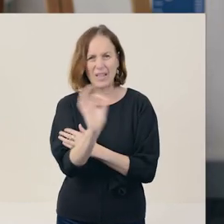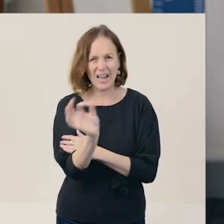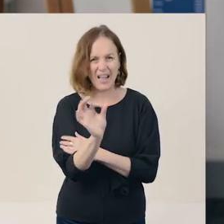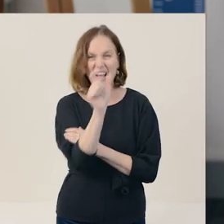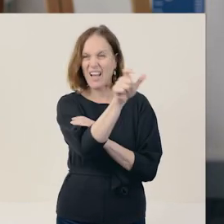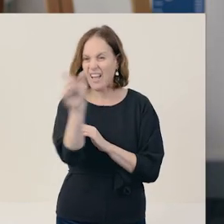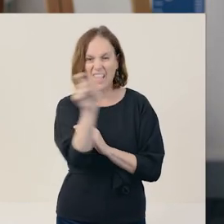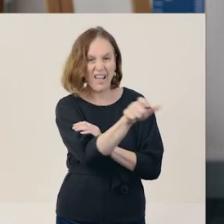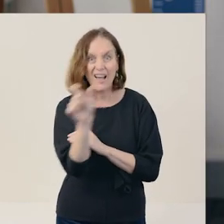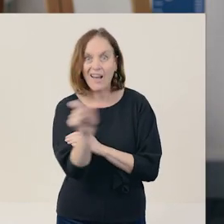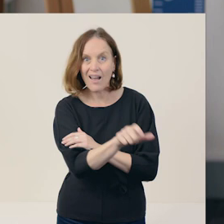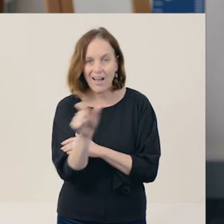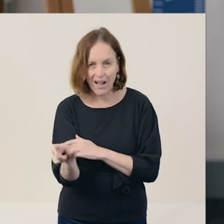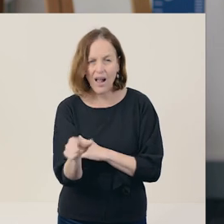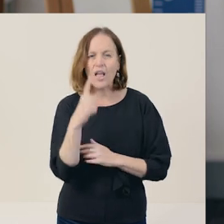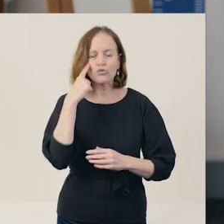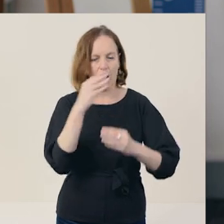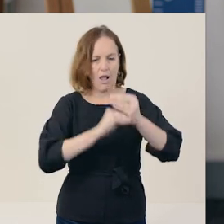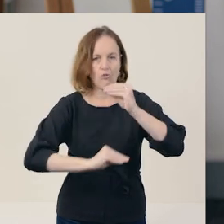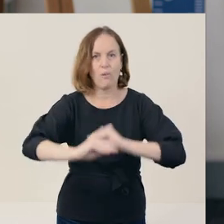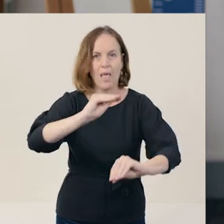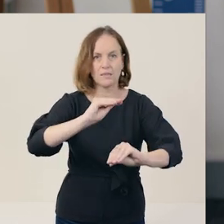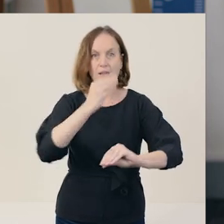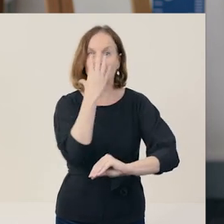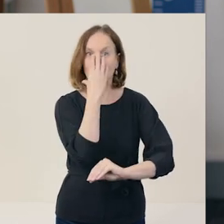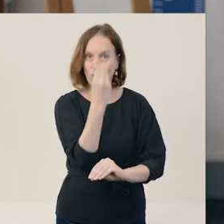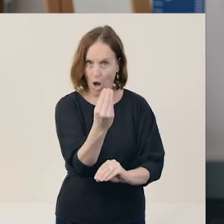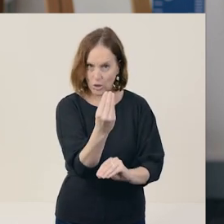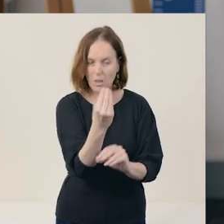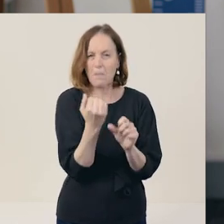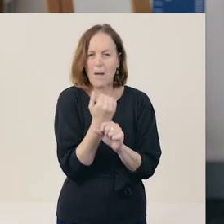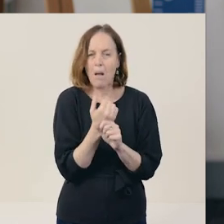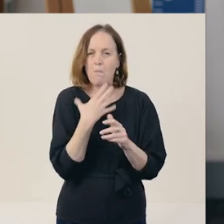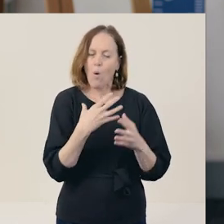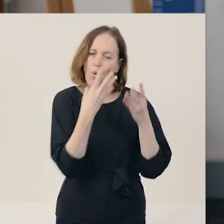Let's make use of personal and possessive pronouns to make it more cohesive.